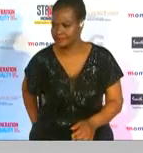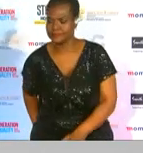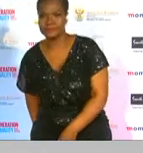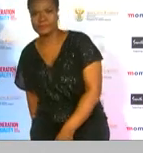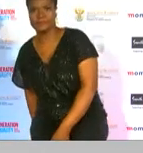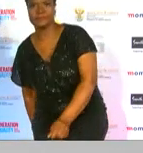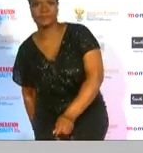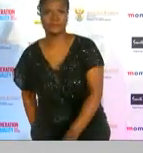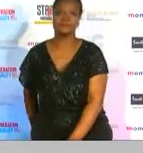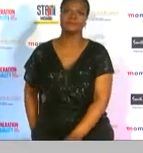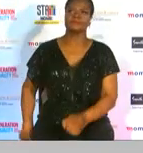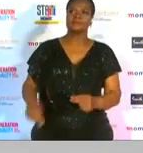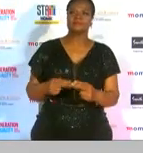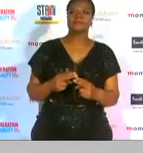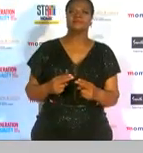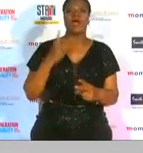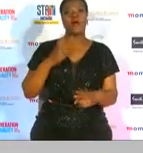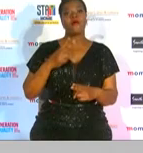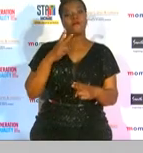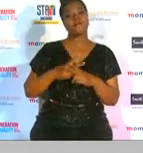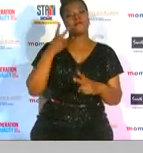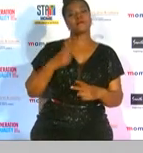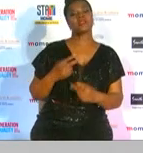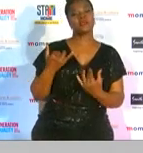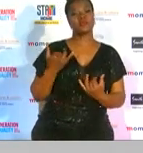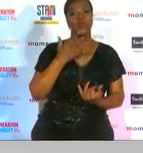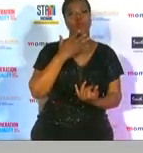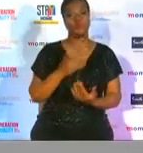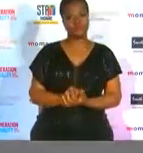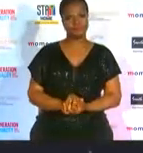momentum athletes of the year are the following let's have a look